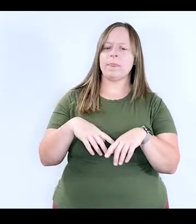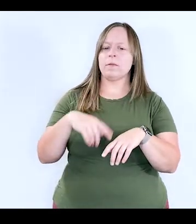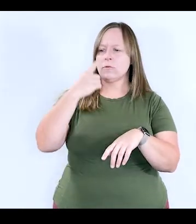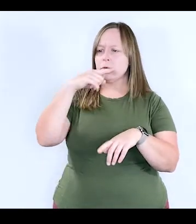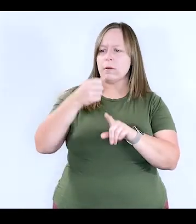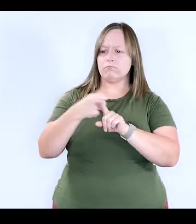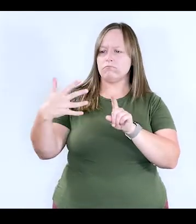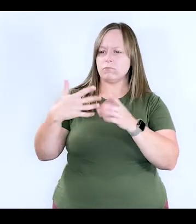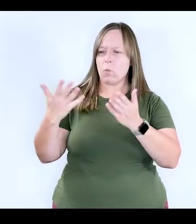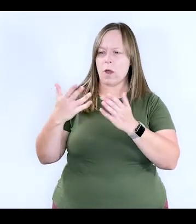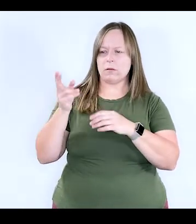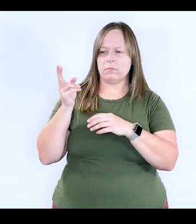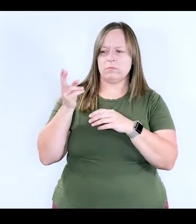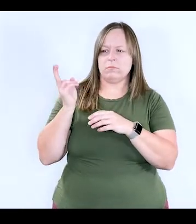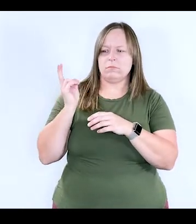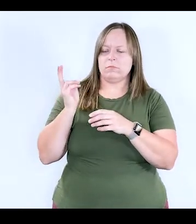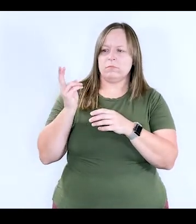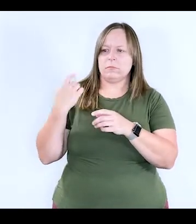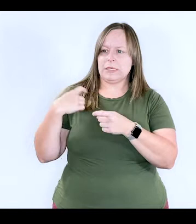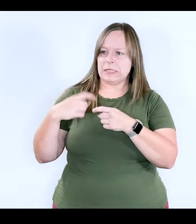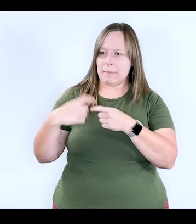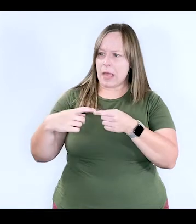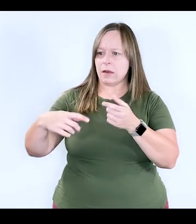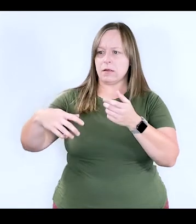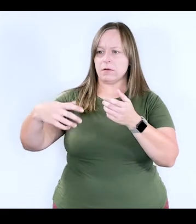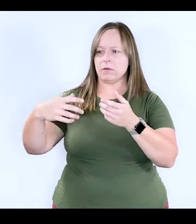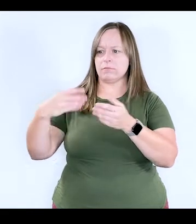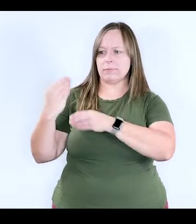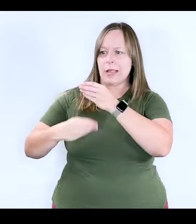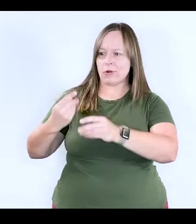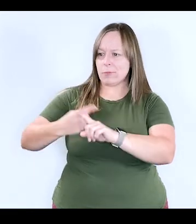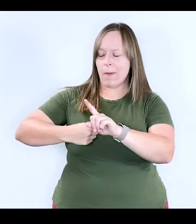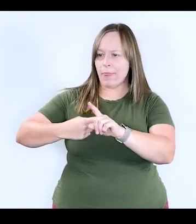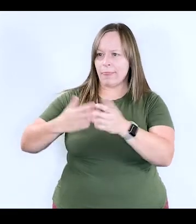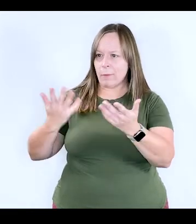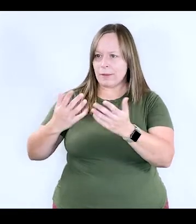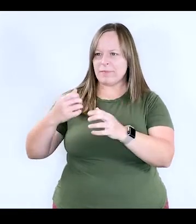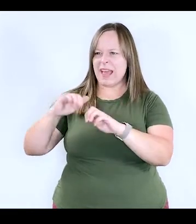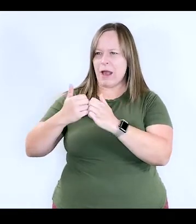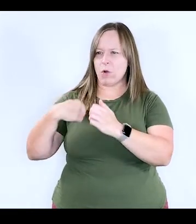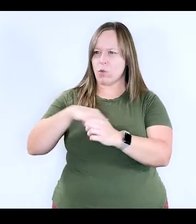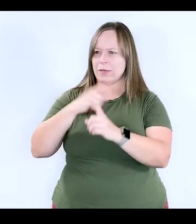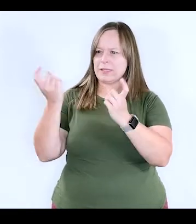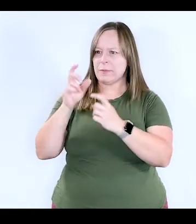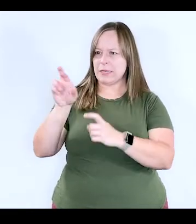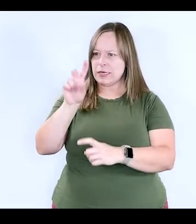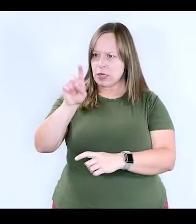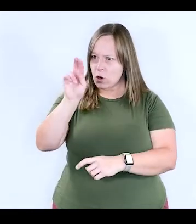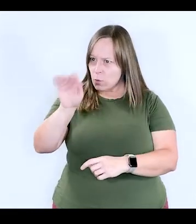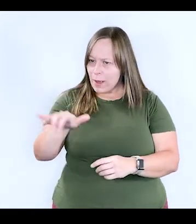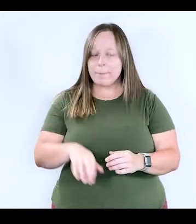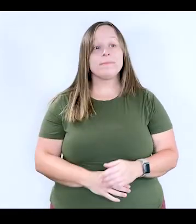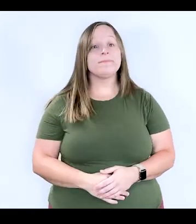Can you start by telling us what Hispanic Heritage Month is? And how is it being celebrated here at DRNY?